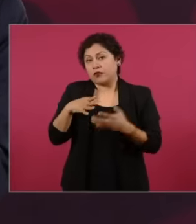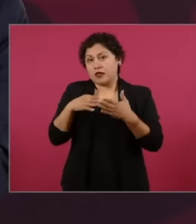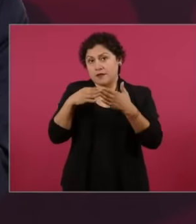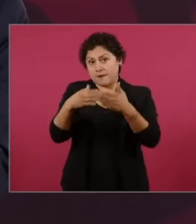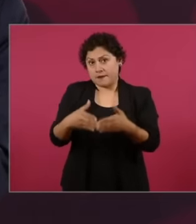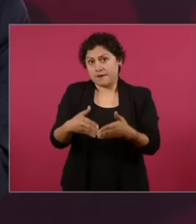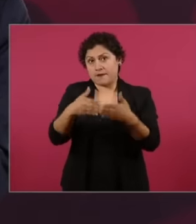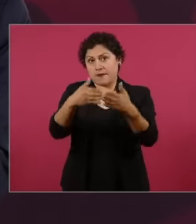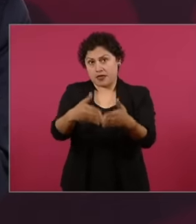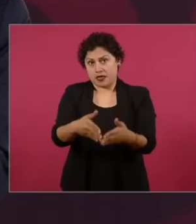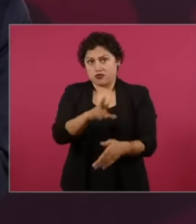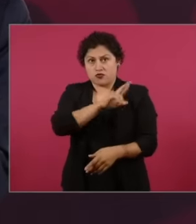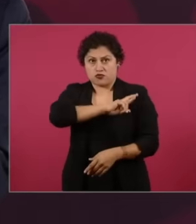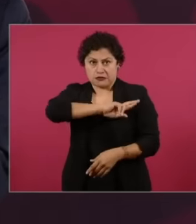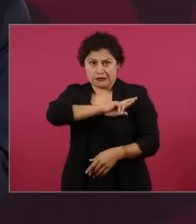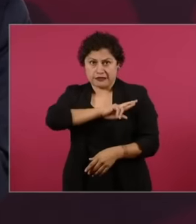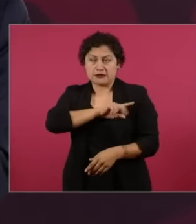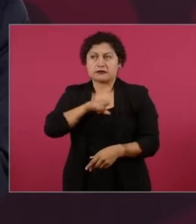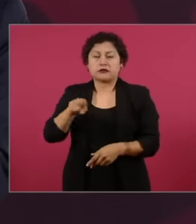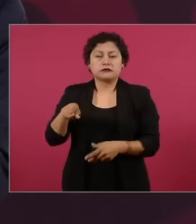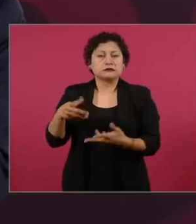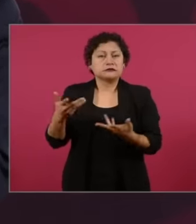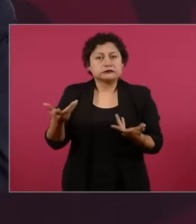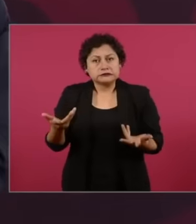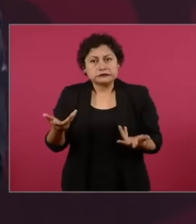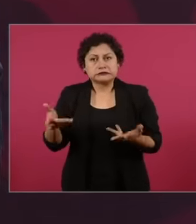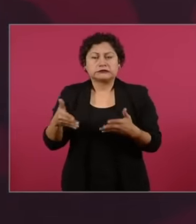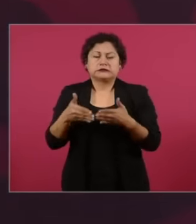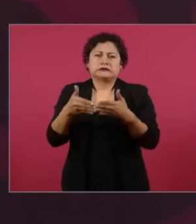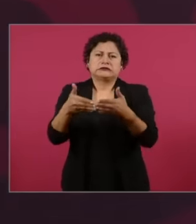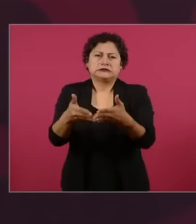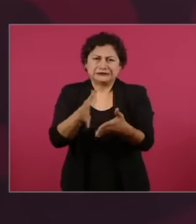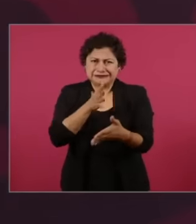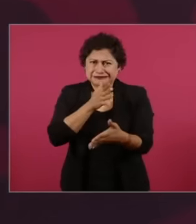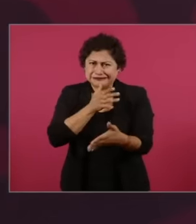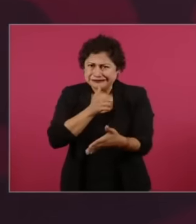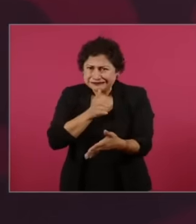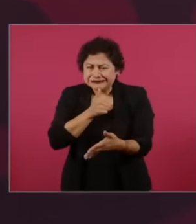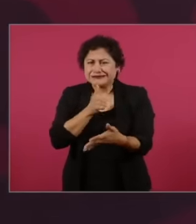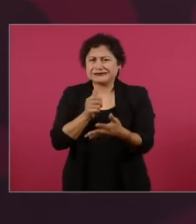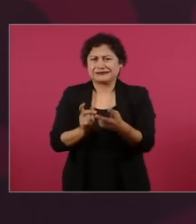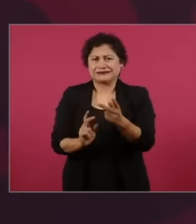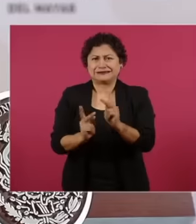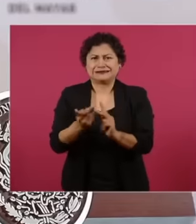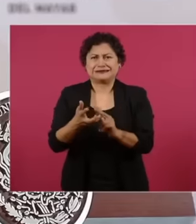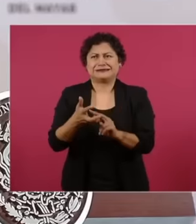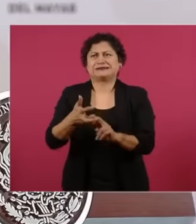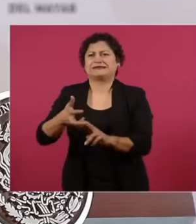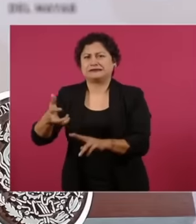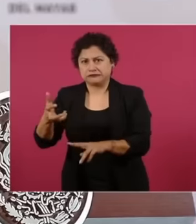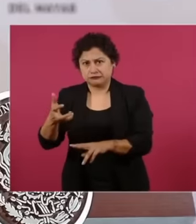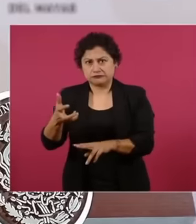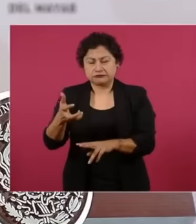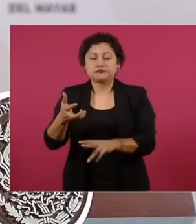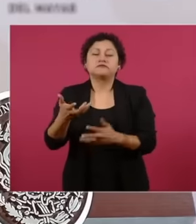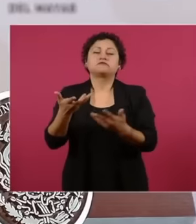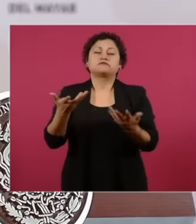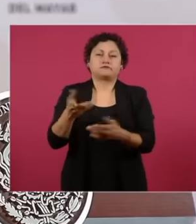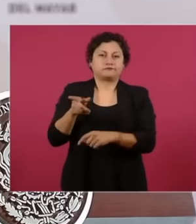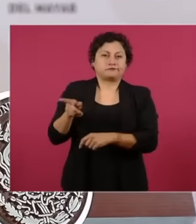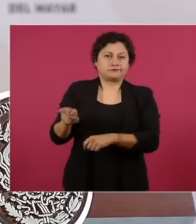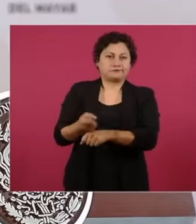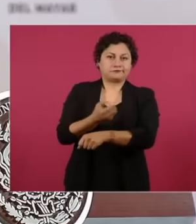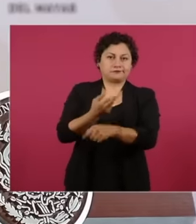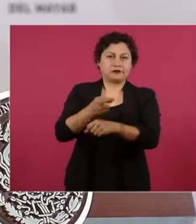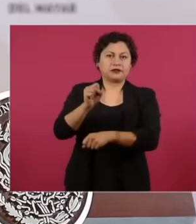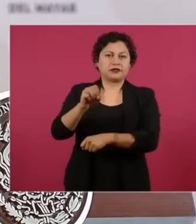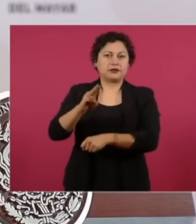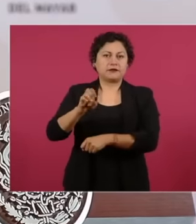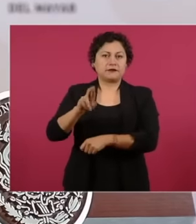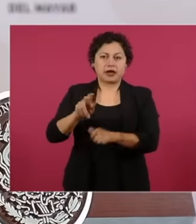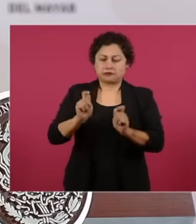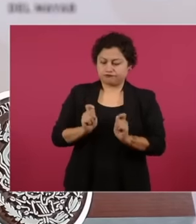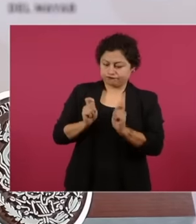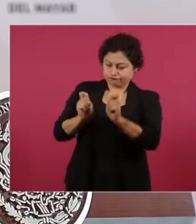and could not The Secretary of the Navy took charge of course in coordination with the